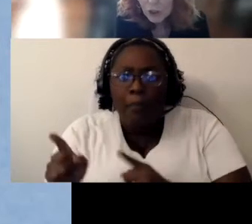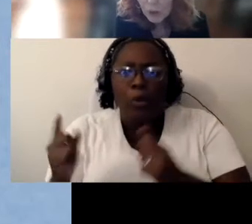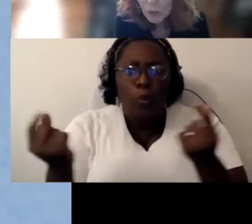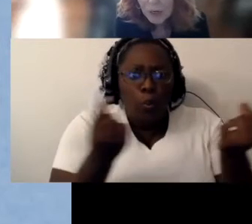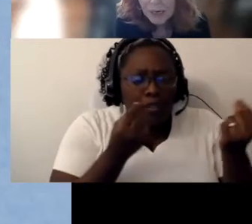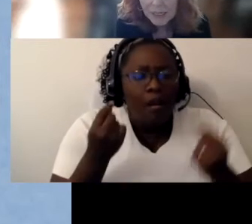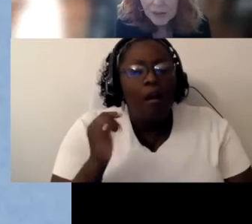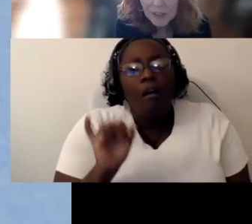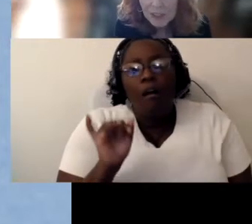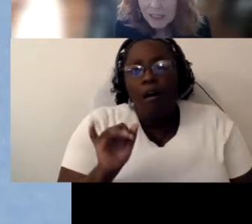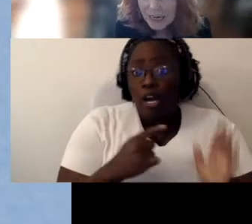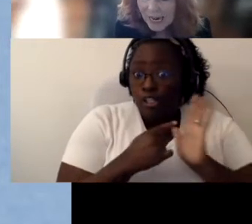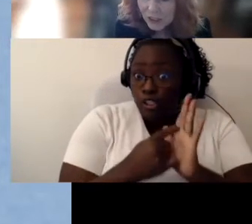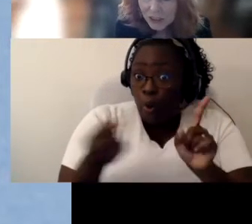show interveners in action